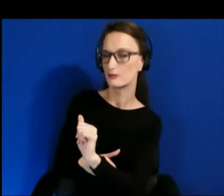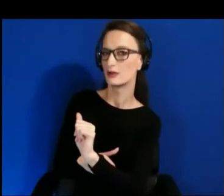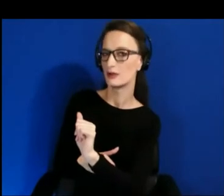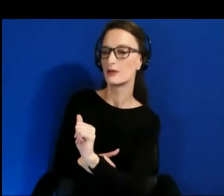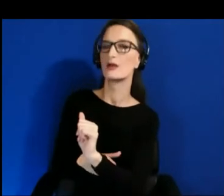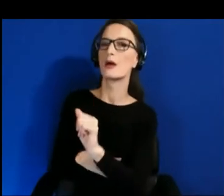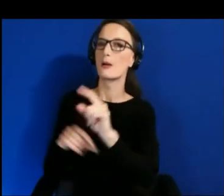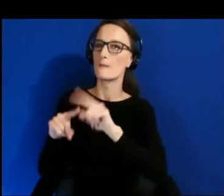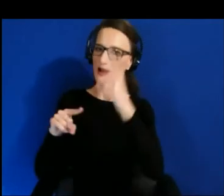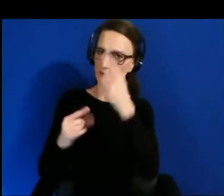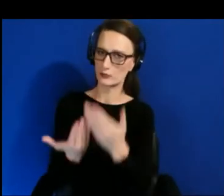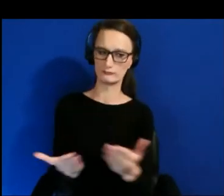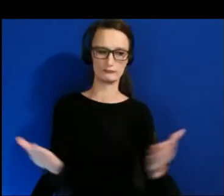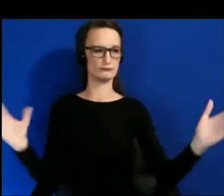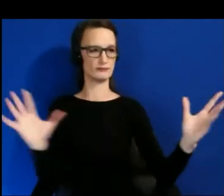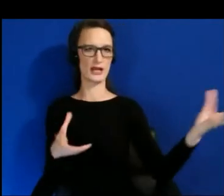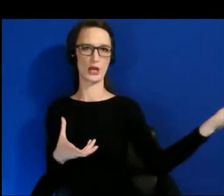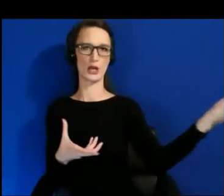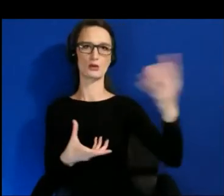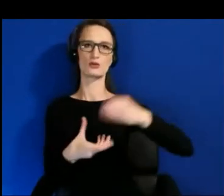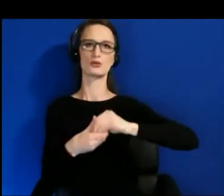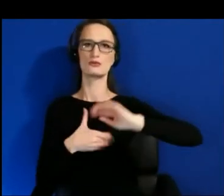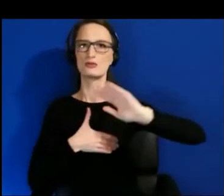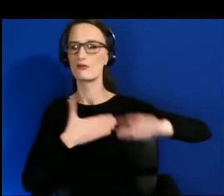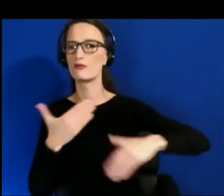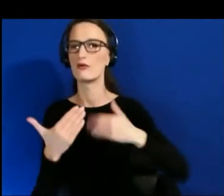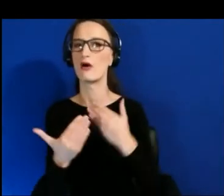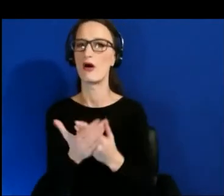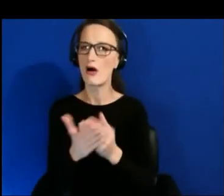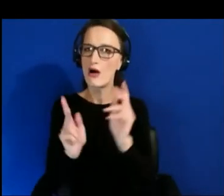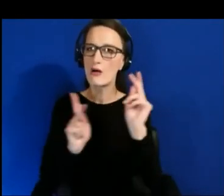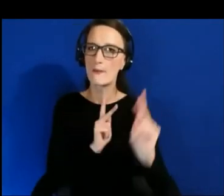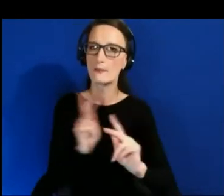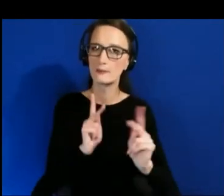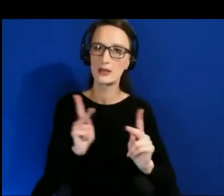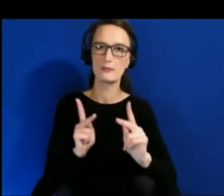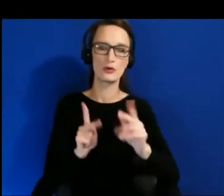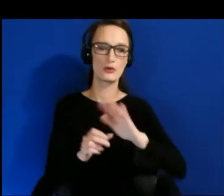inclusive of all under represented or marginalized groups.